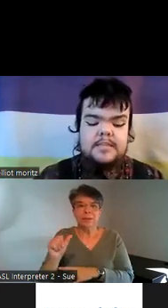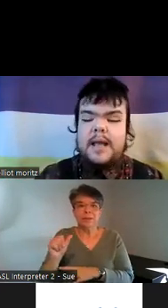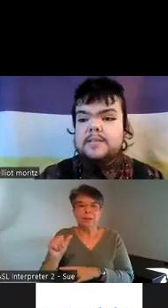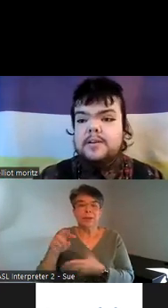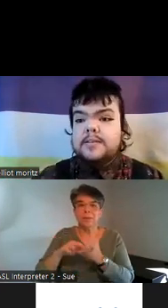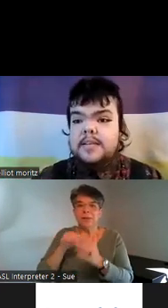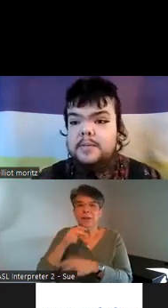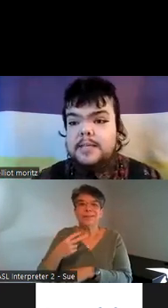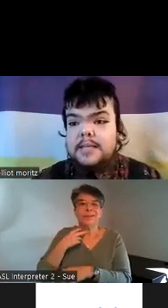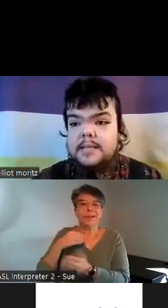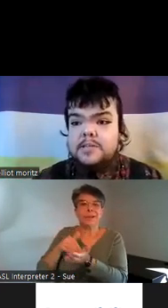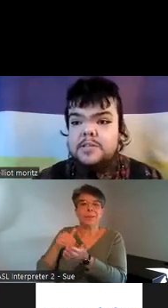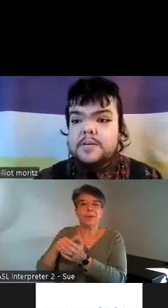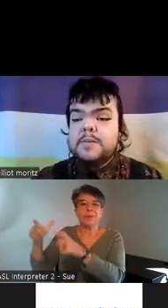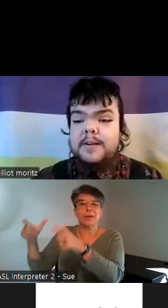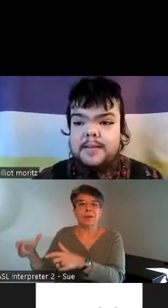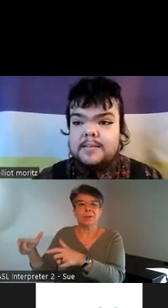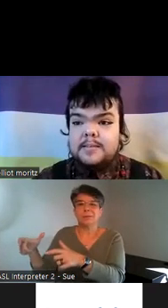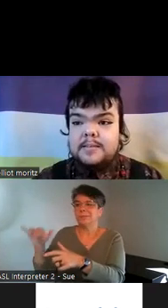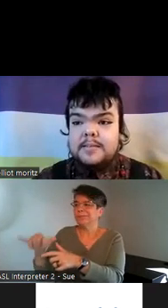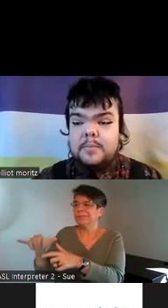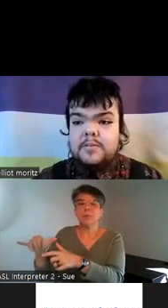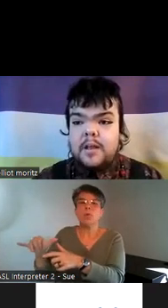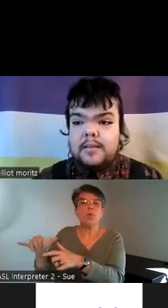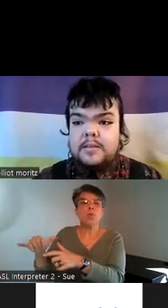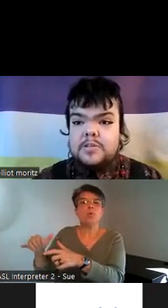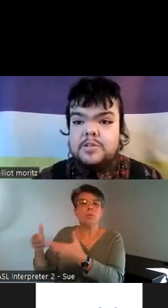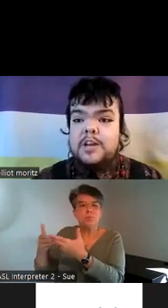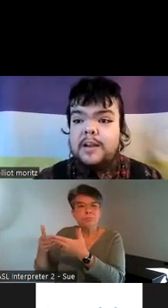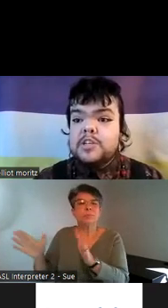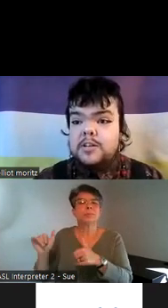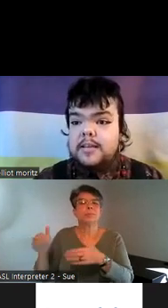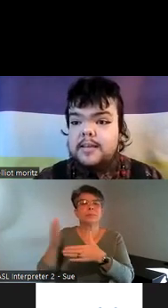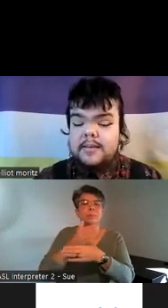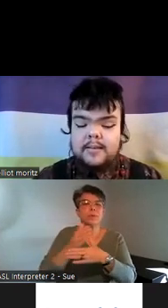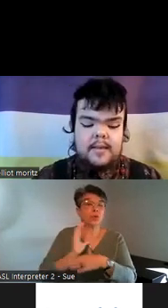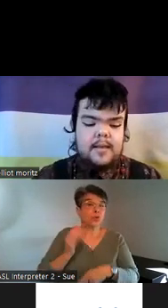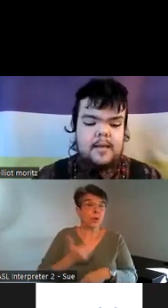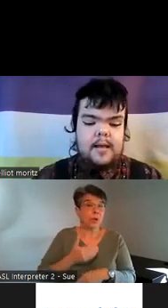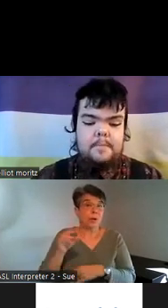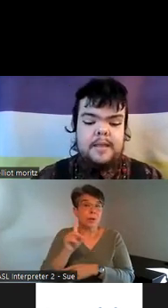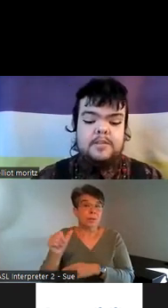is to pass on disabled lineage to experience disabled knowledge generationally um and it's